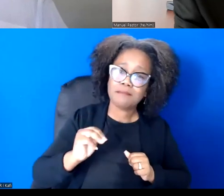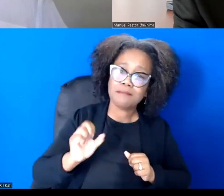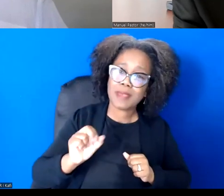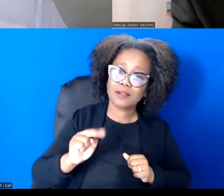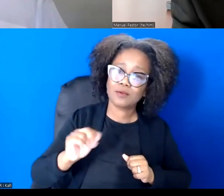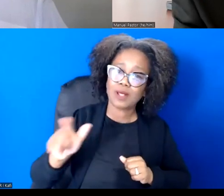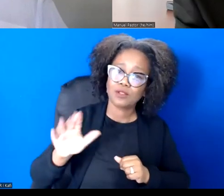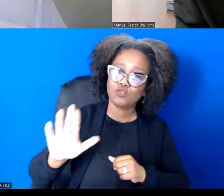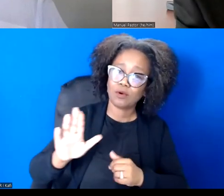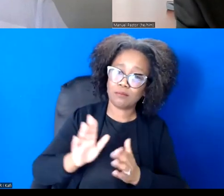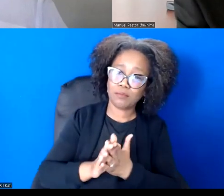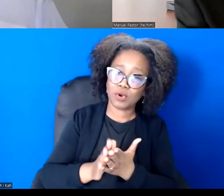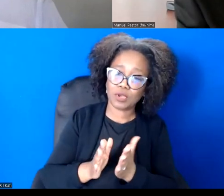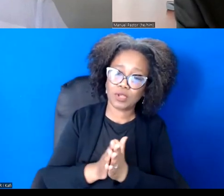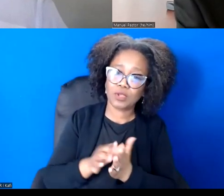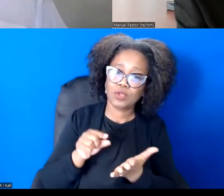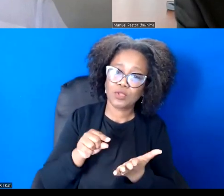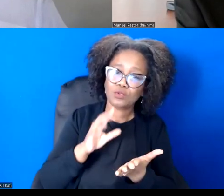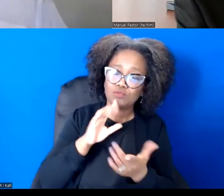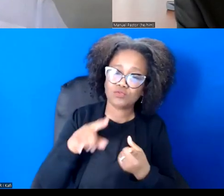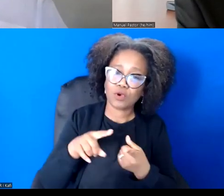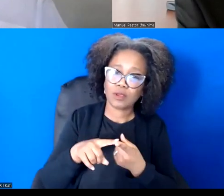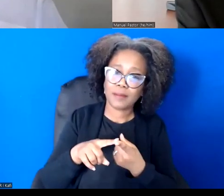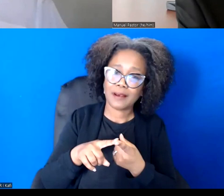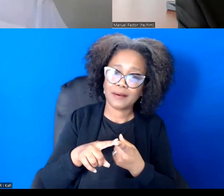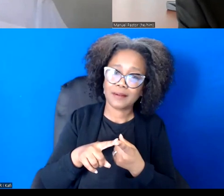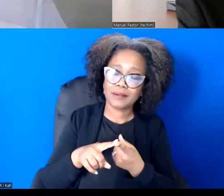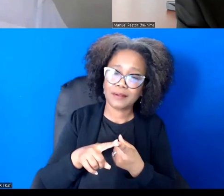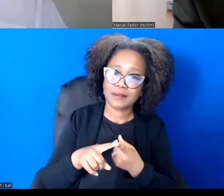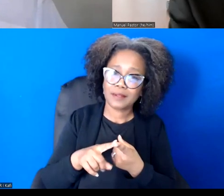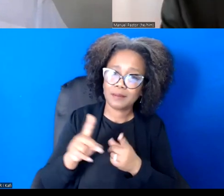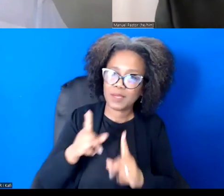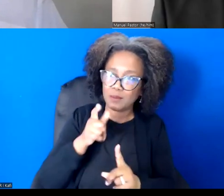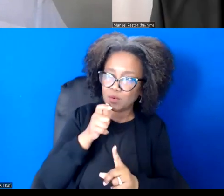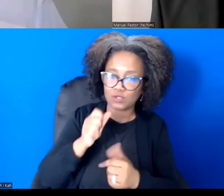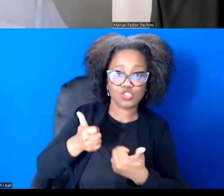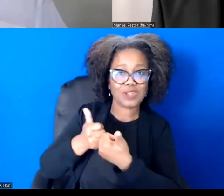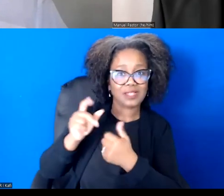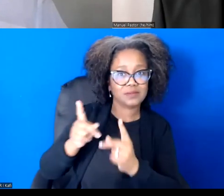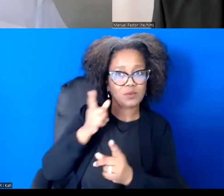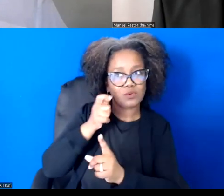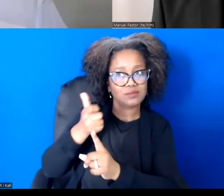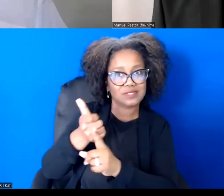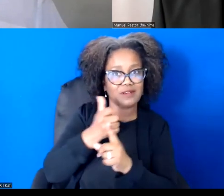the need for challenging those who actually hoard power to exclude use the power to actually